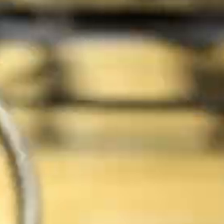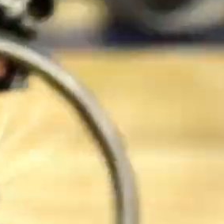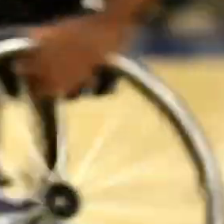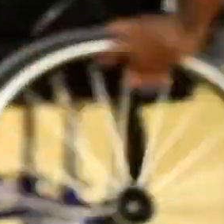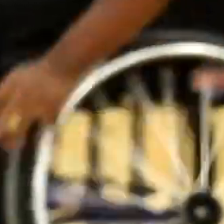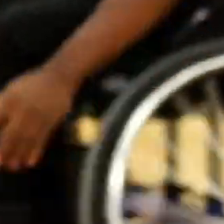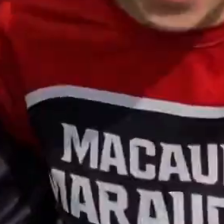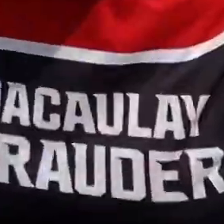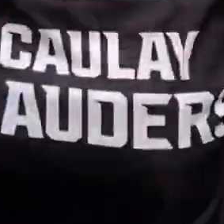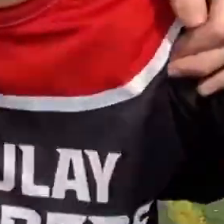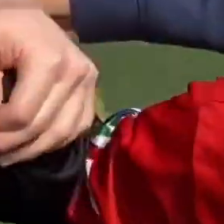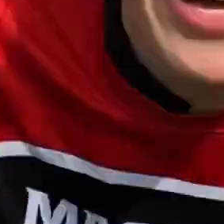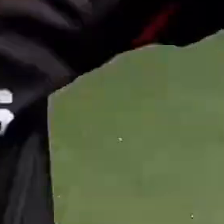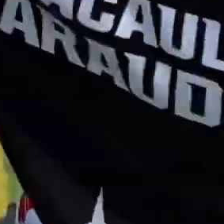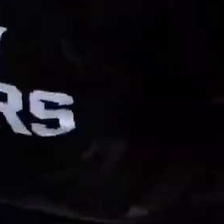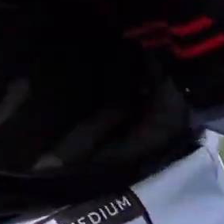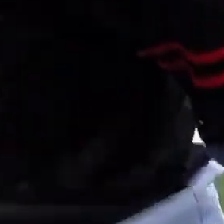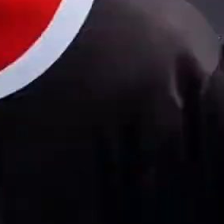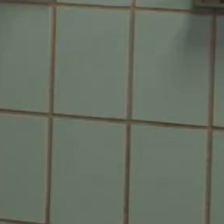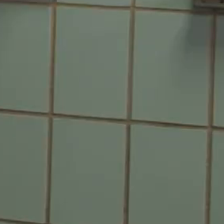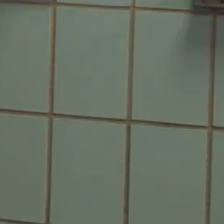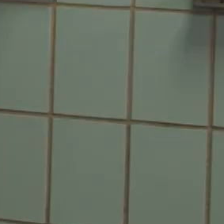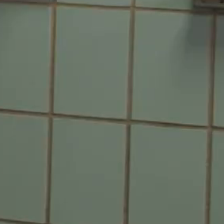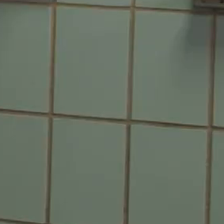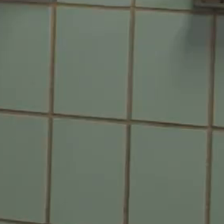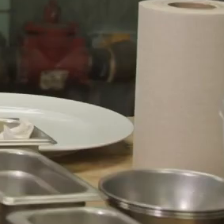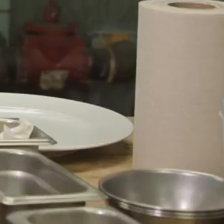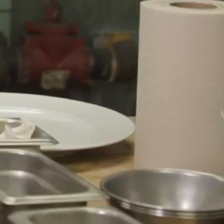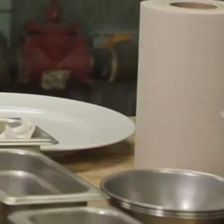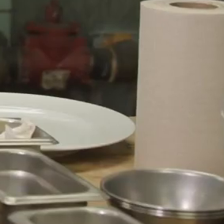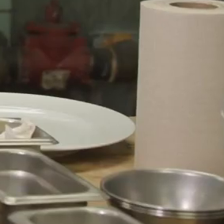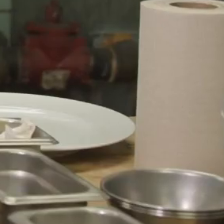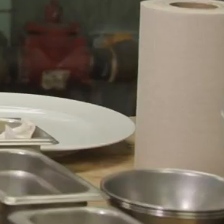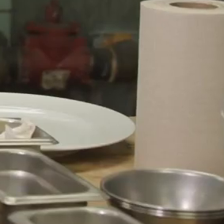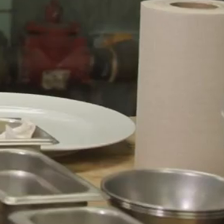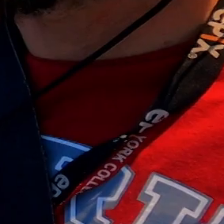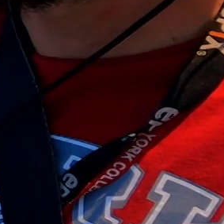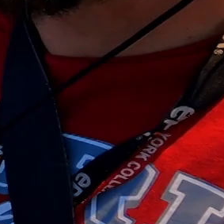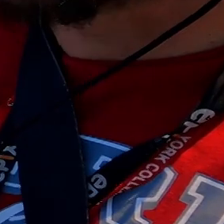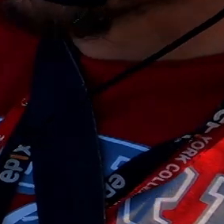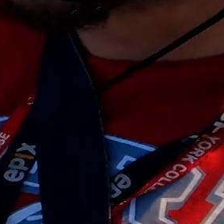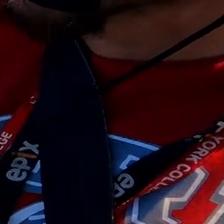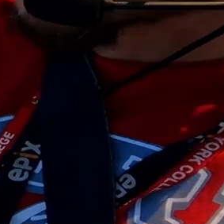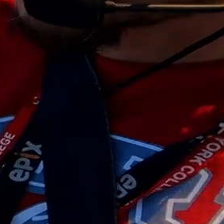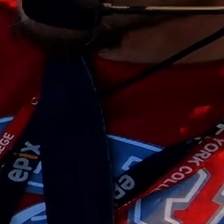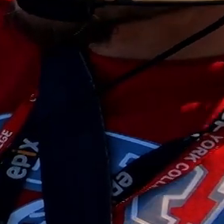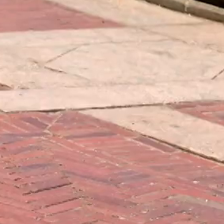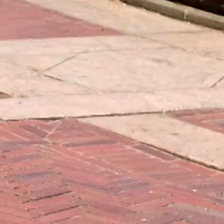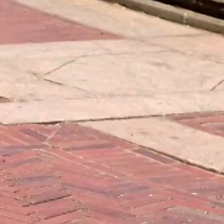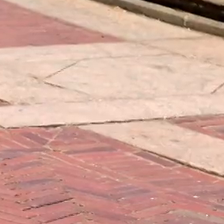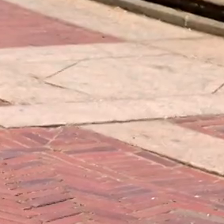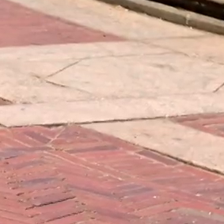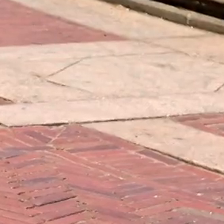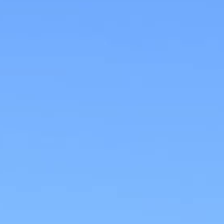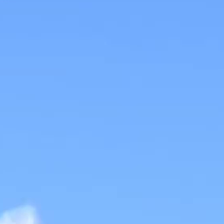A pledge to transform our university into a place where we don't just survive, we soar. CUNY Lifting New York